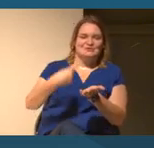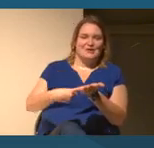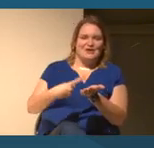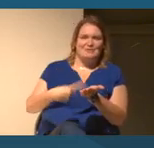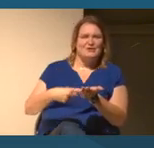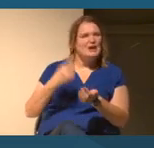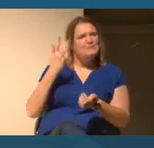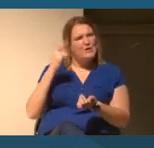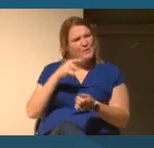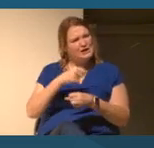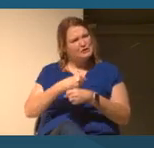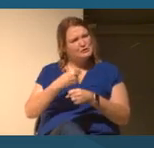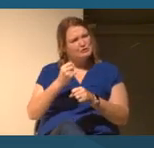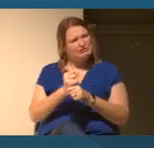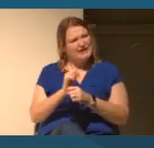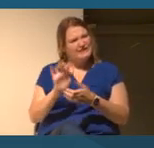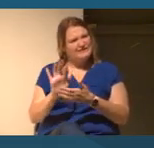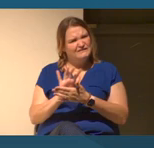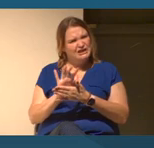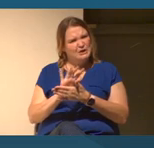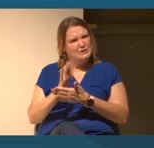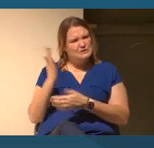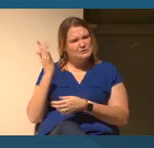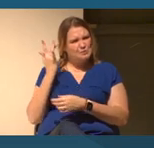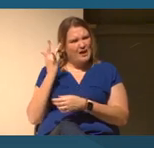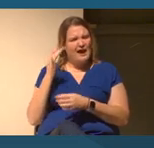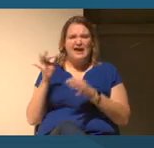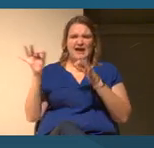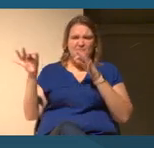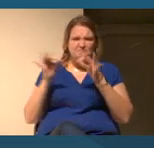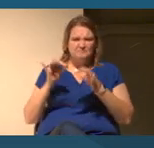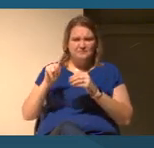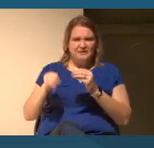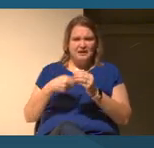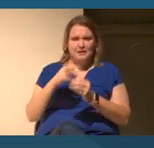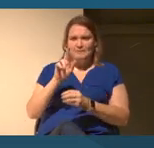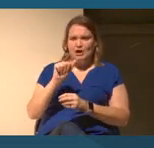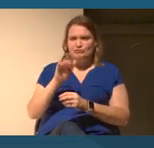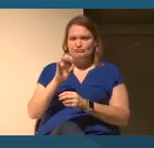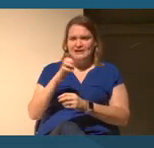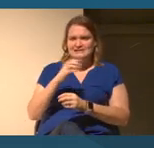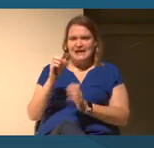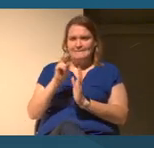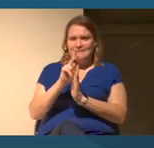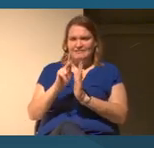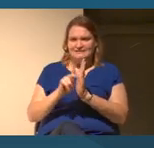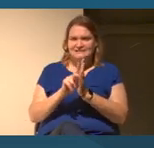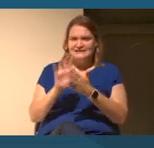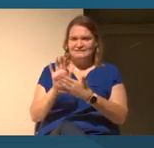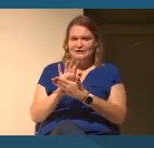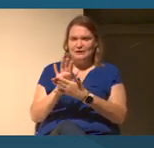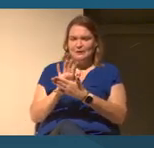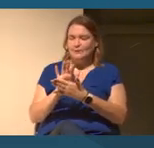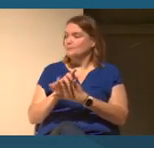But first, tell us, why did you create these videos and tell us about the race and policy video. Well, 'The reckoning with our racial past